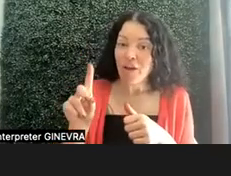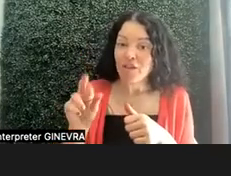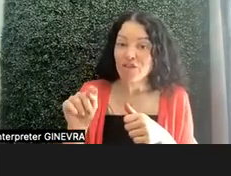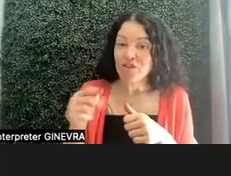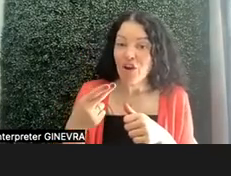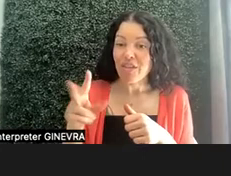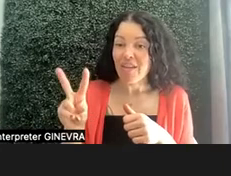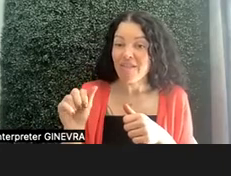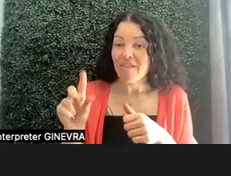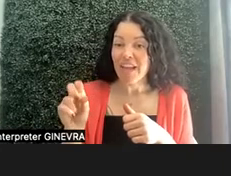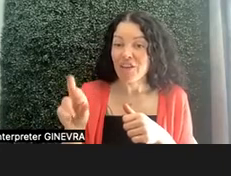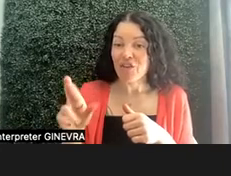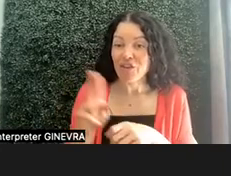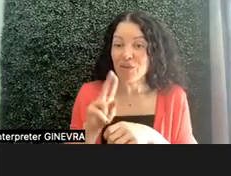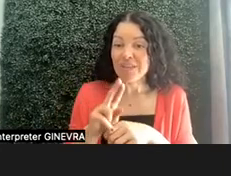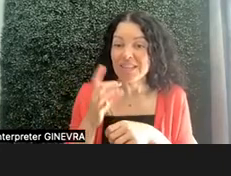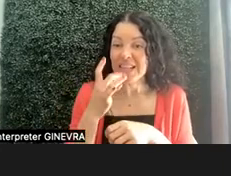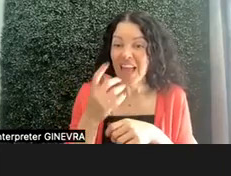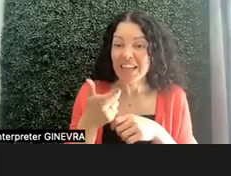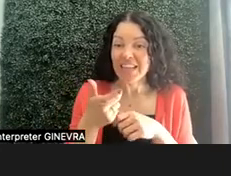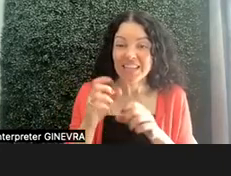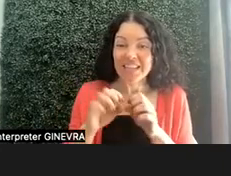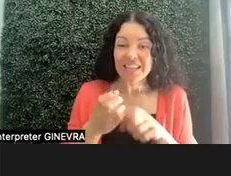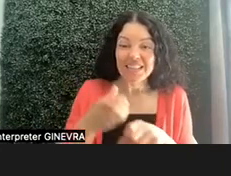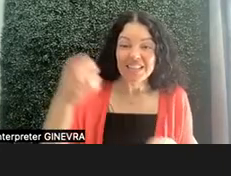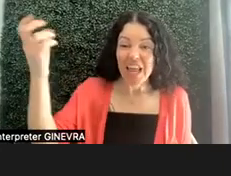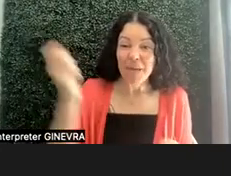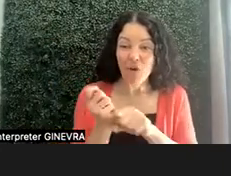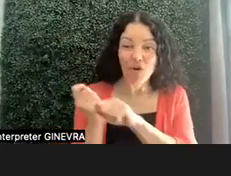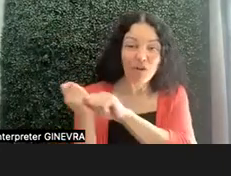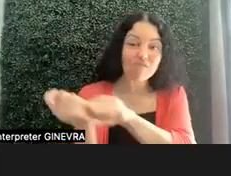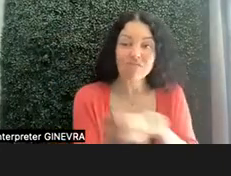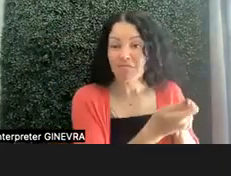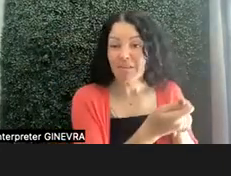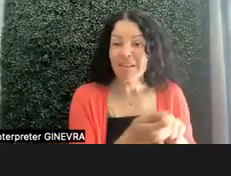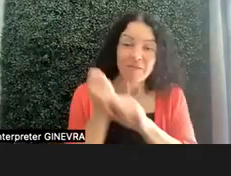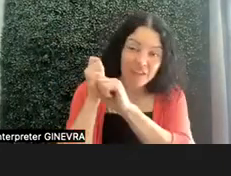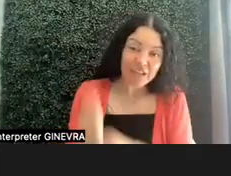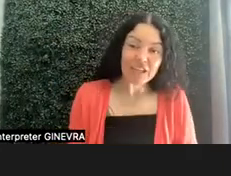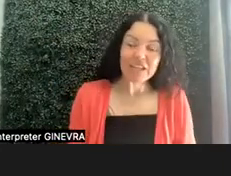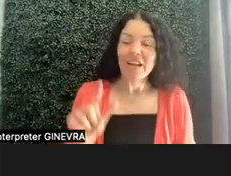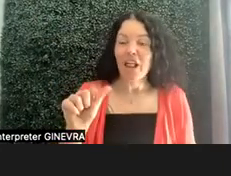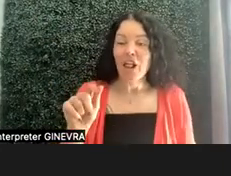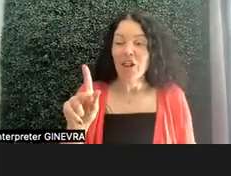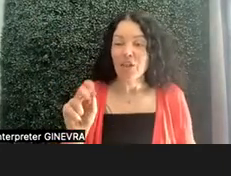and actually cuts Luke Skywalker's arm. Luke Skywalker got a new arm, then